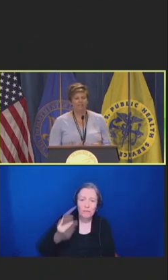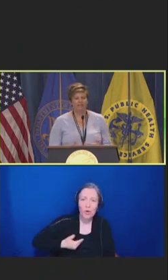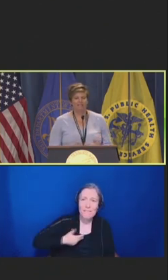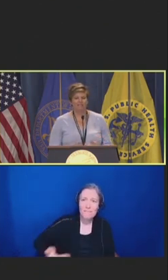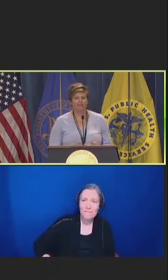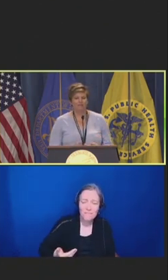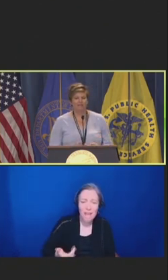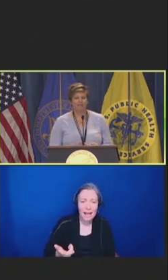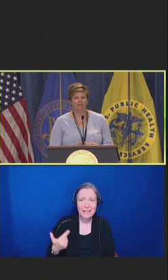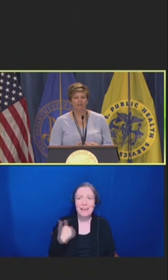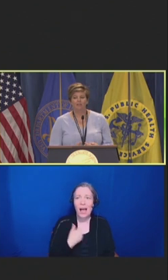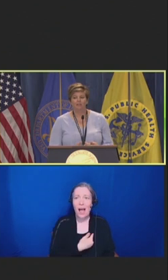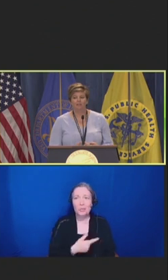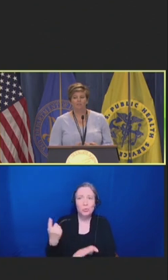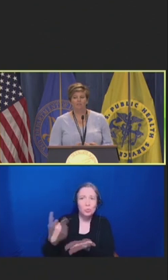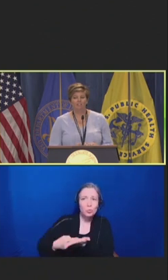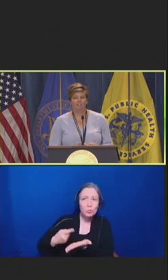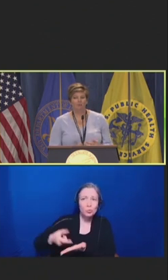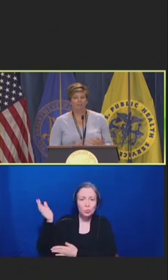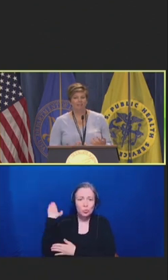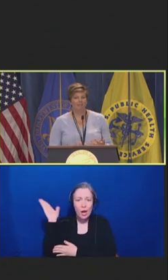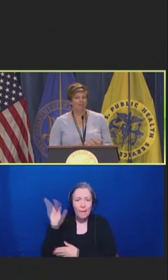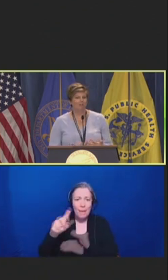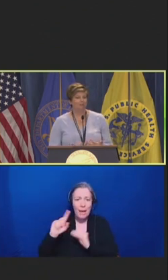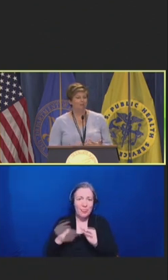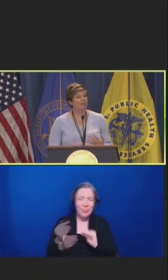Act and some of the really, the provisions that we think are going to really be helpful